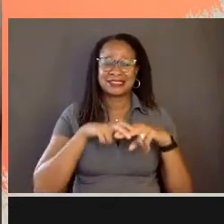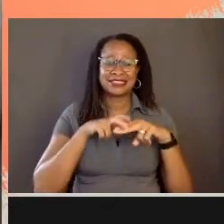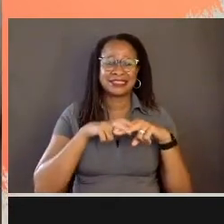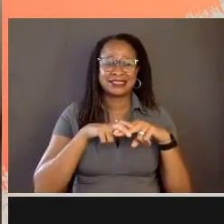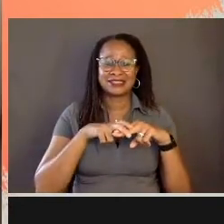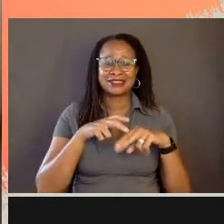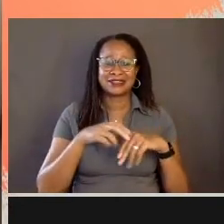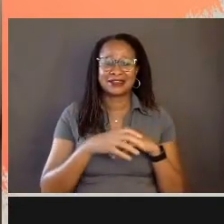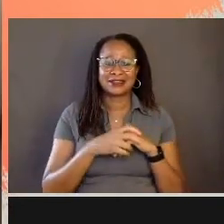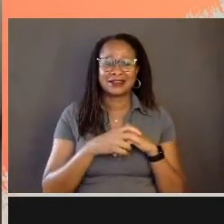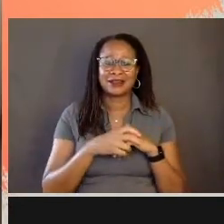but I'm alive.